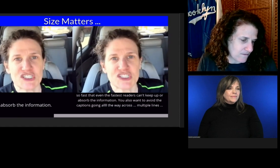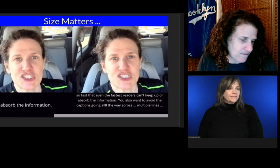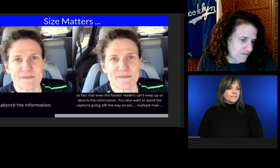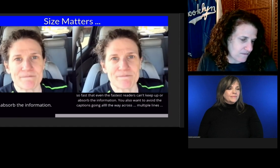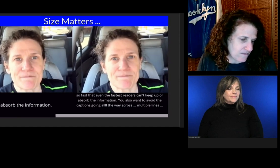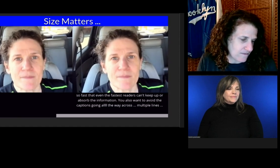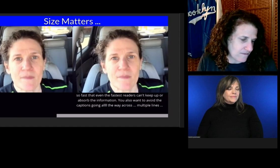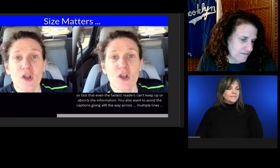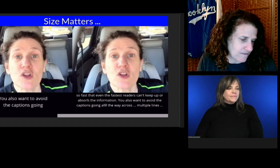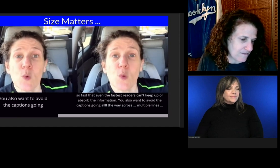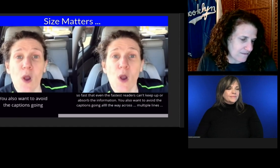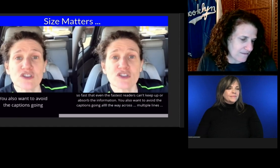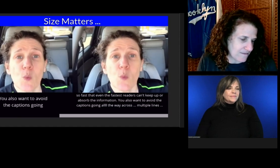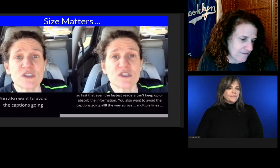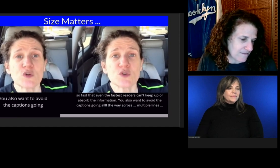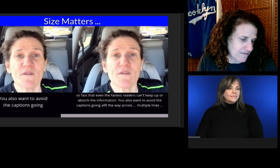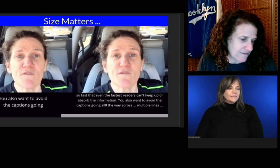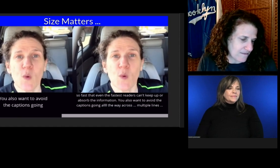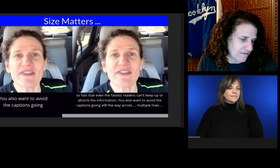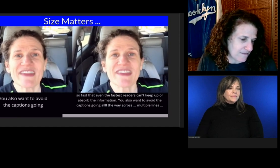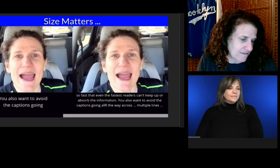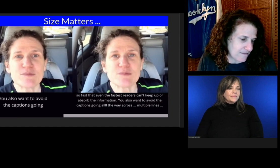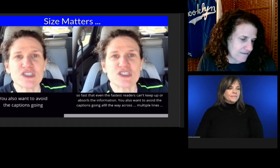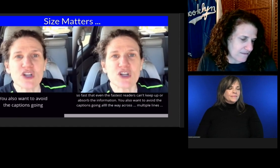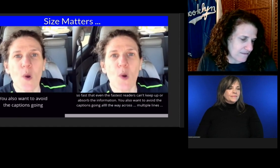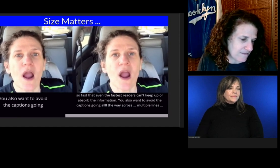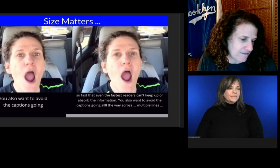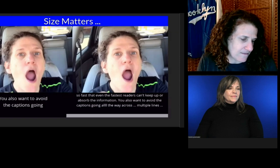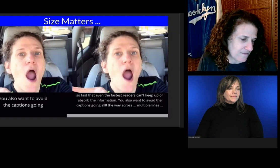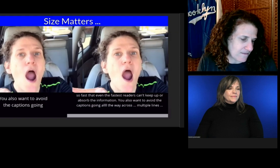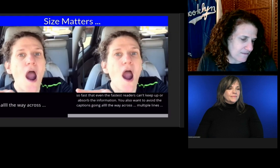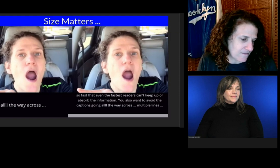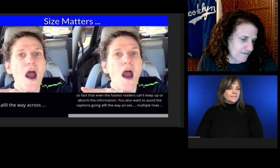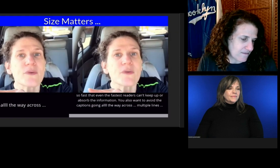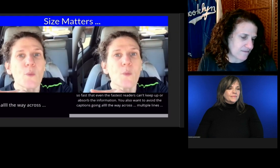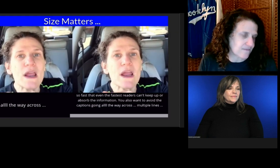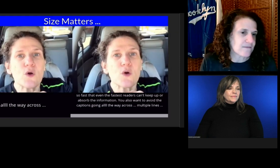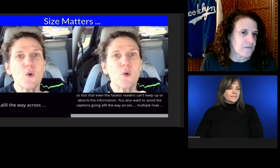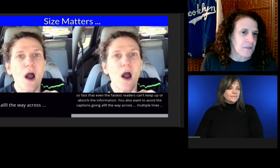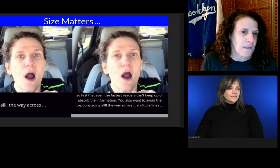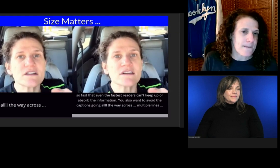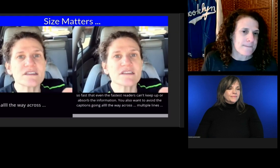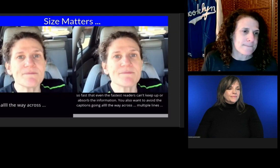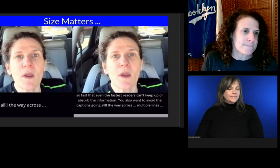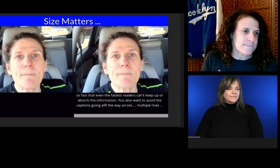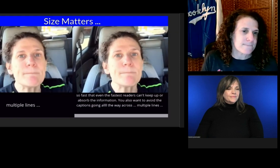You also want to avoid the captions going all the way across multiple lines.